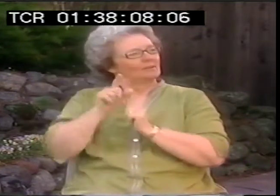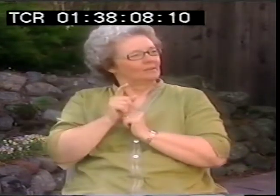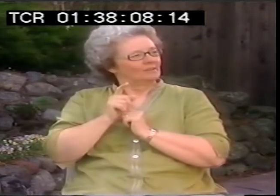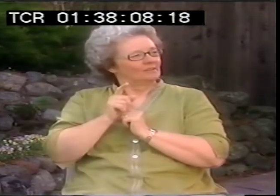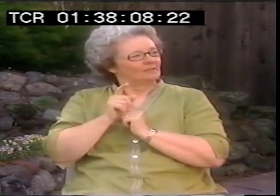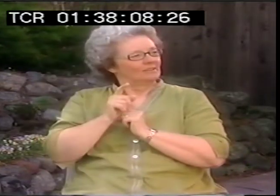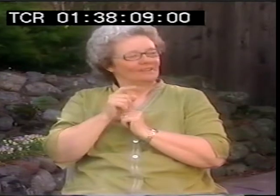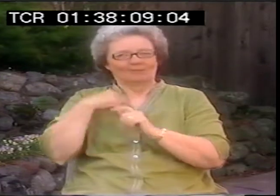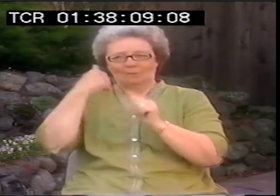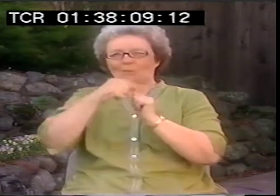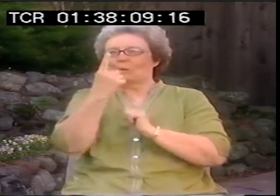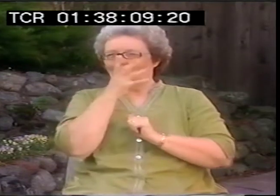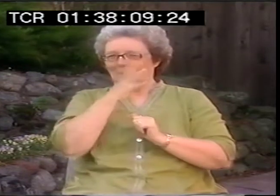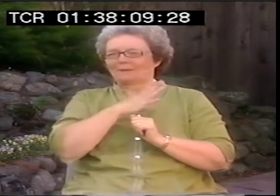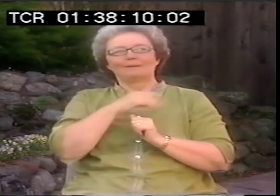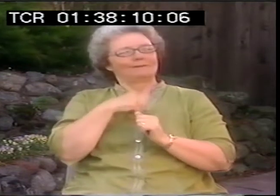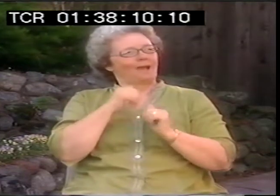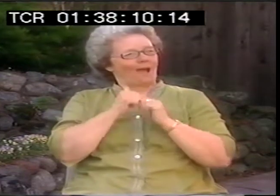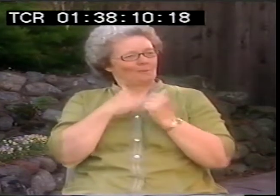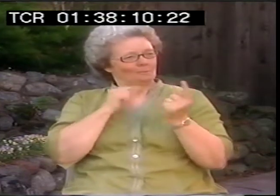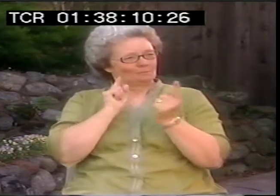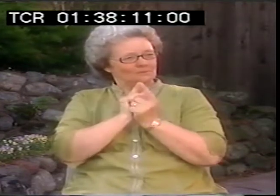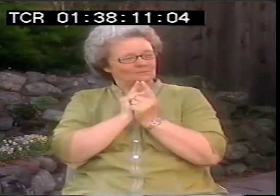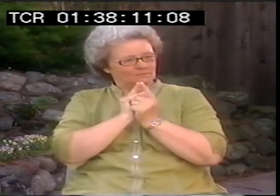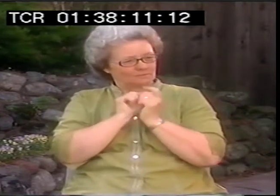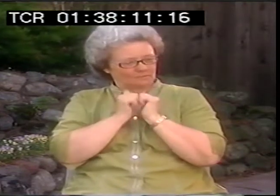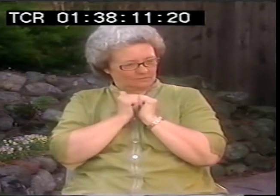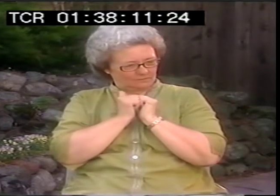Remember, there was this one woman. How did I meet her?